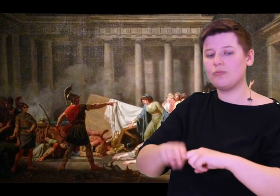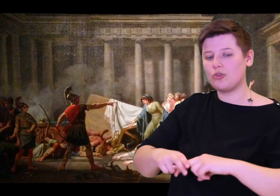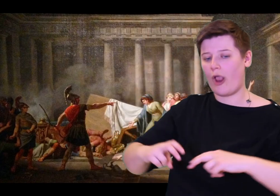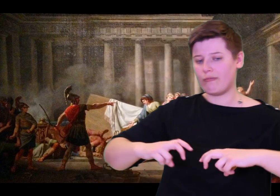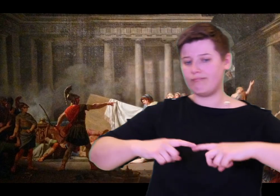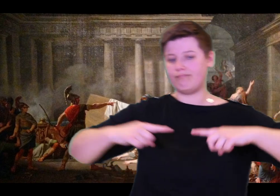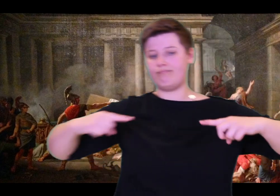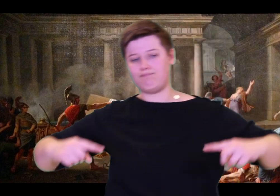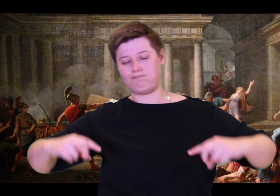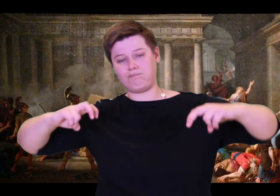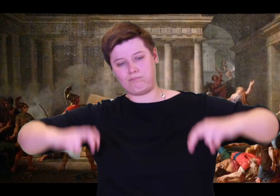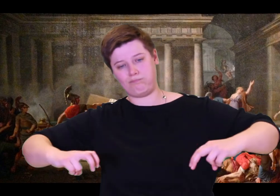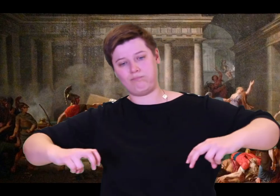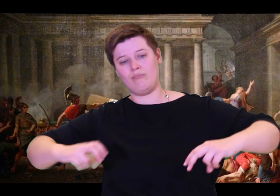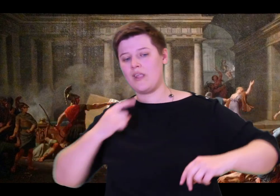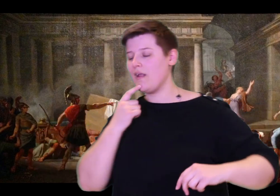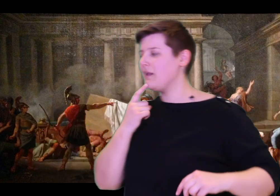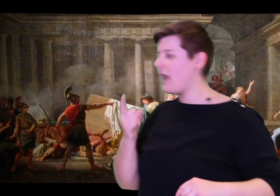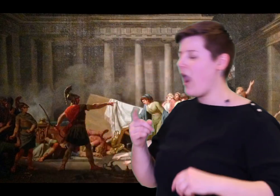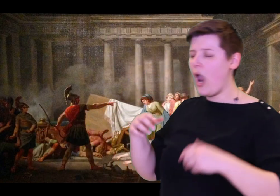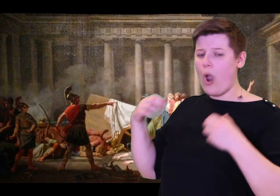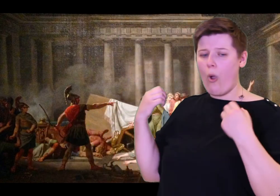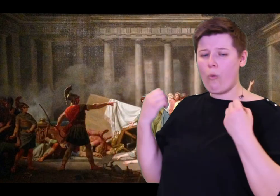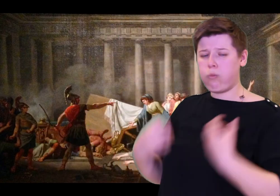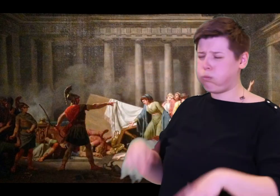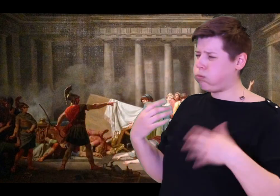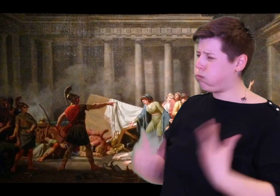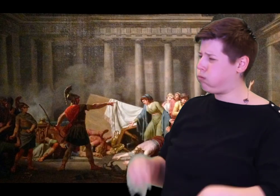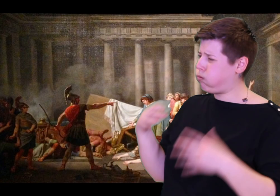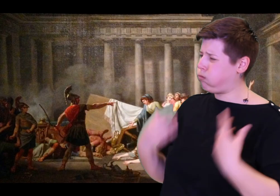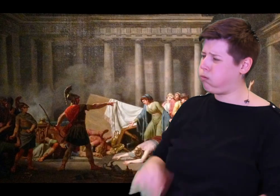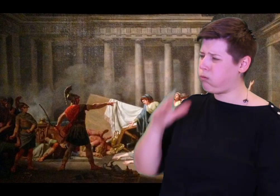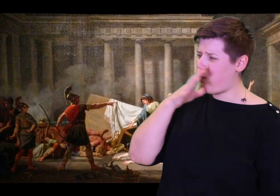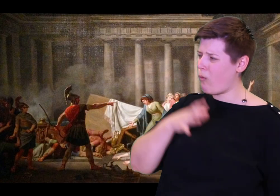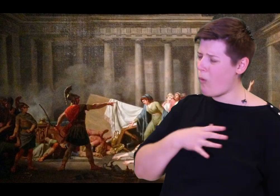will not treat me with kindness or acknowledge me."